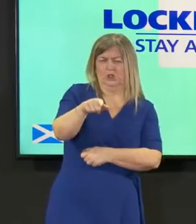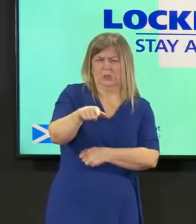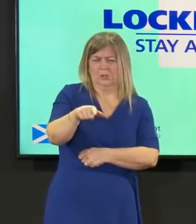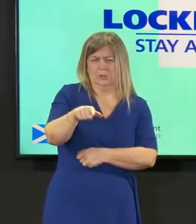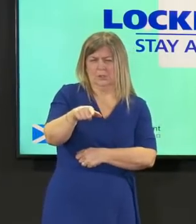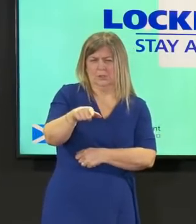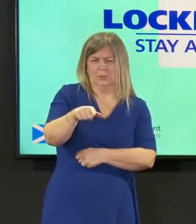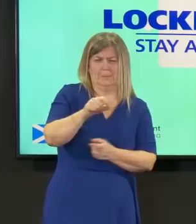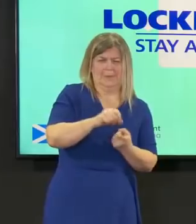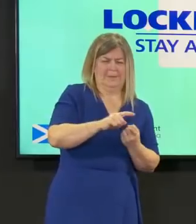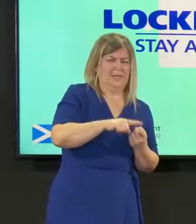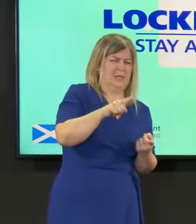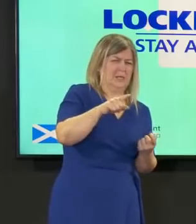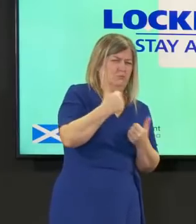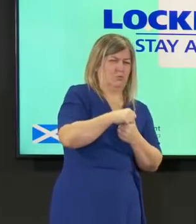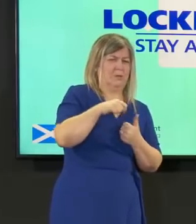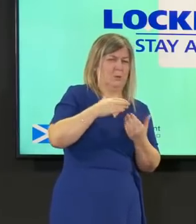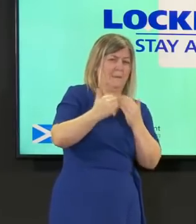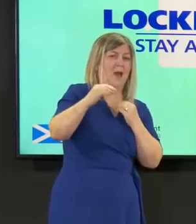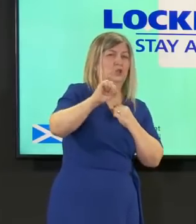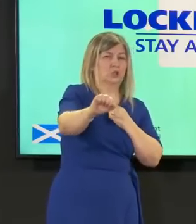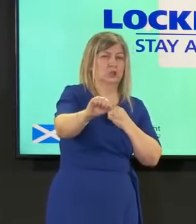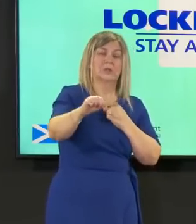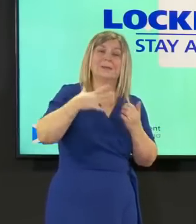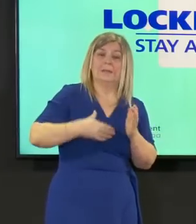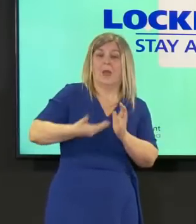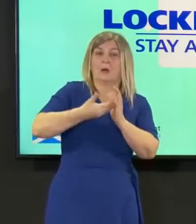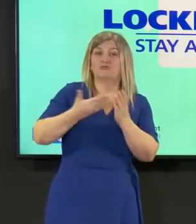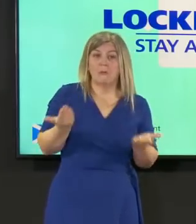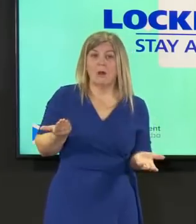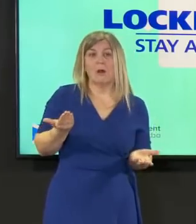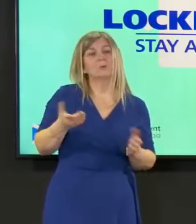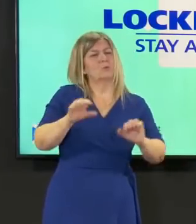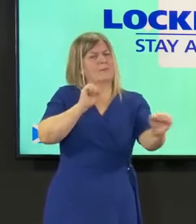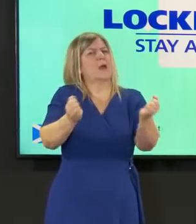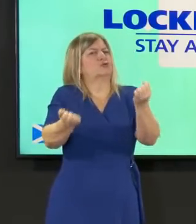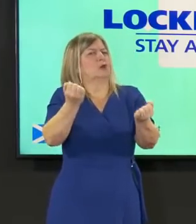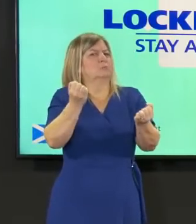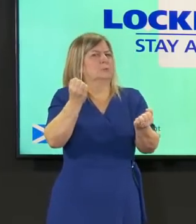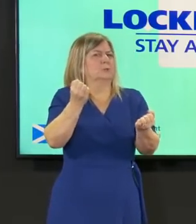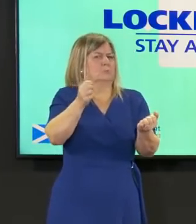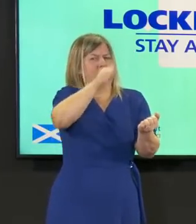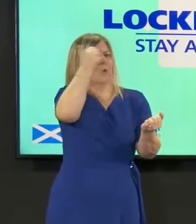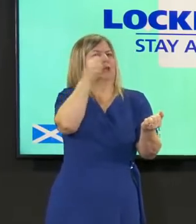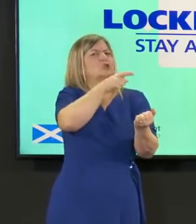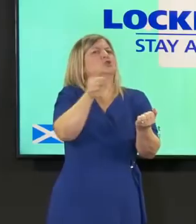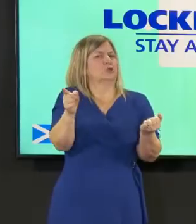or not they believe that they need additional ppe to that that is clinically recommended